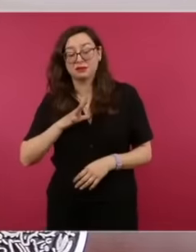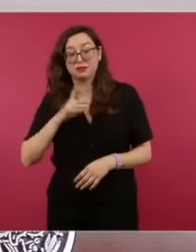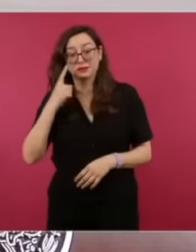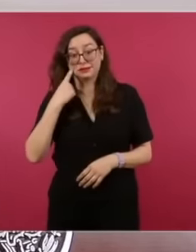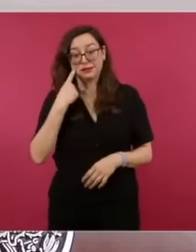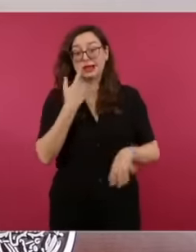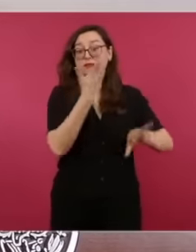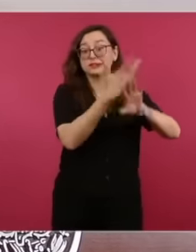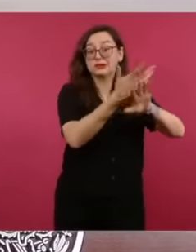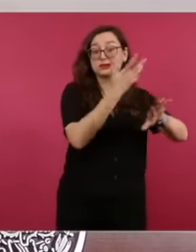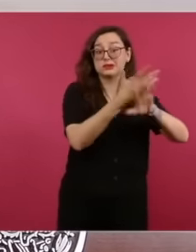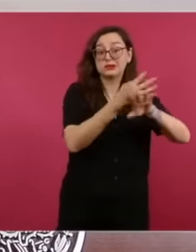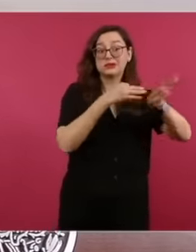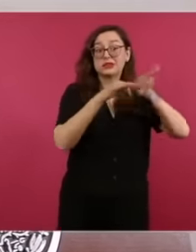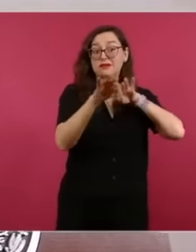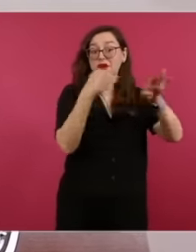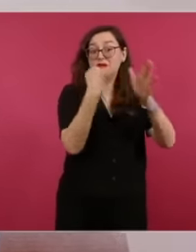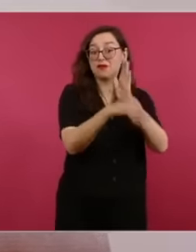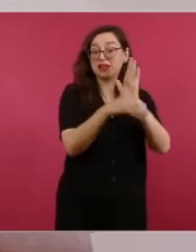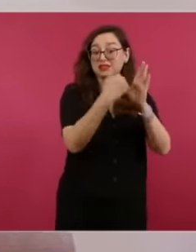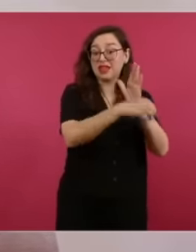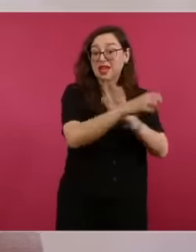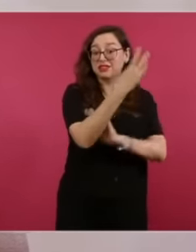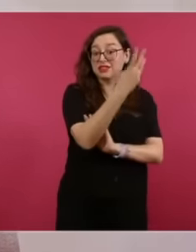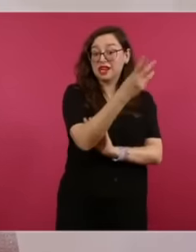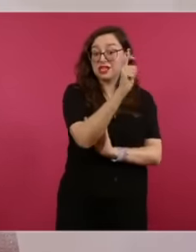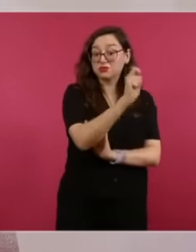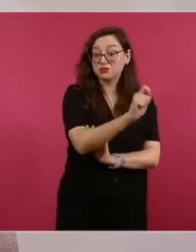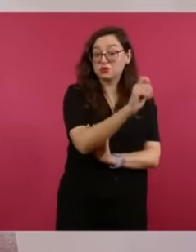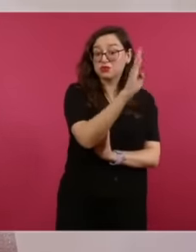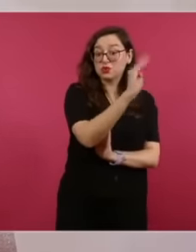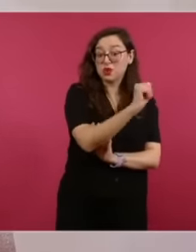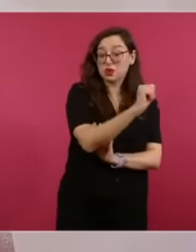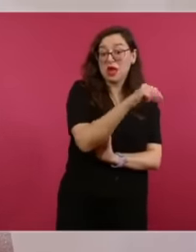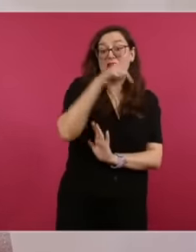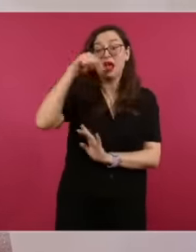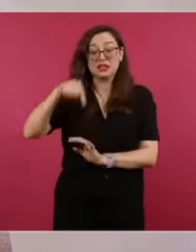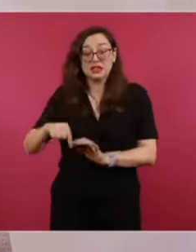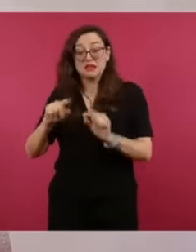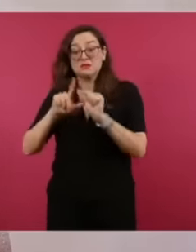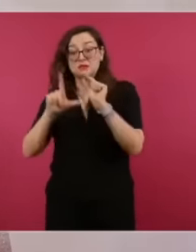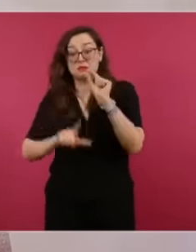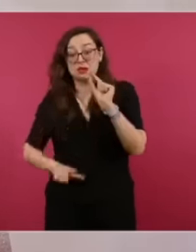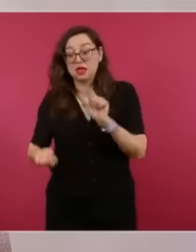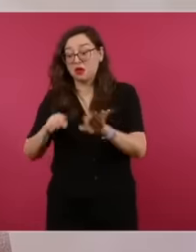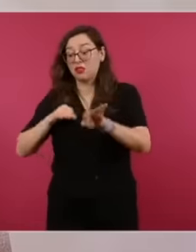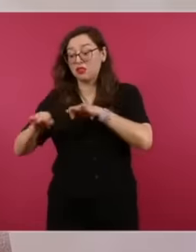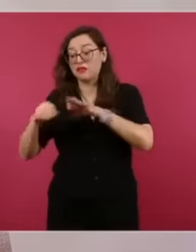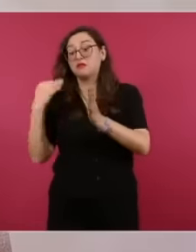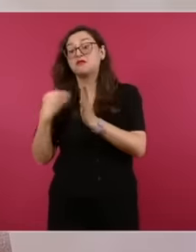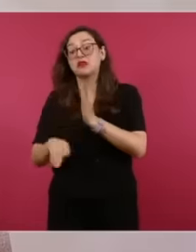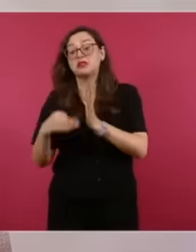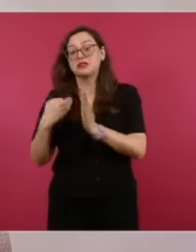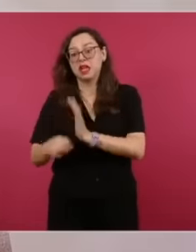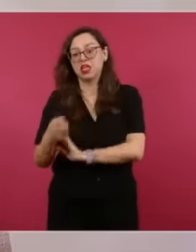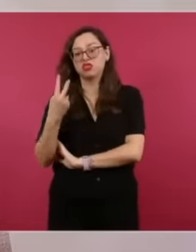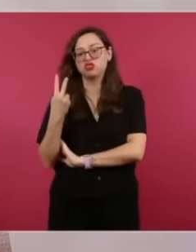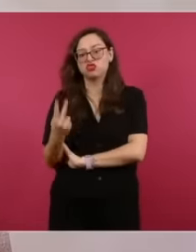We have an unemployment rate of 2.3, we almost have full employment,